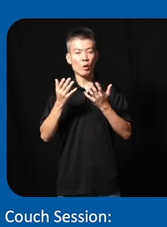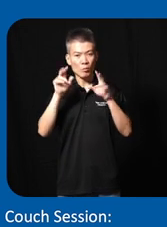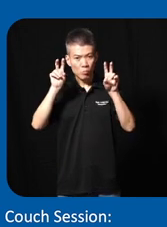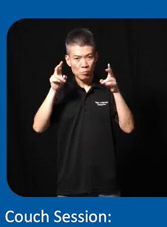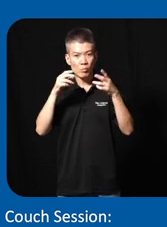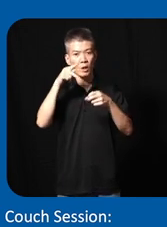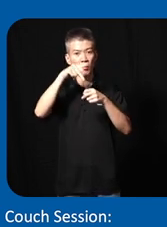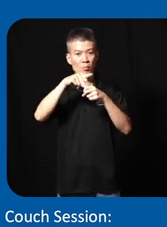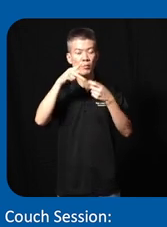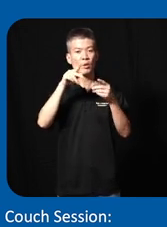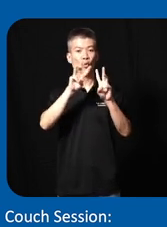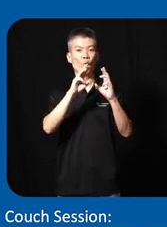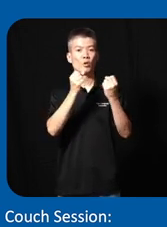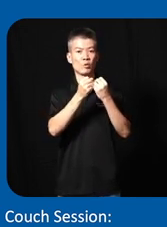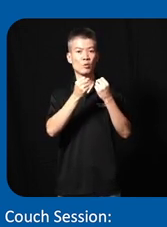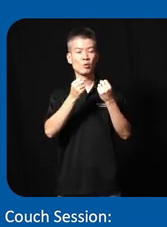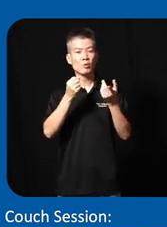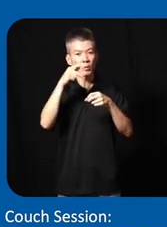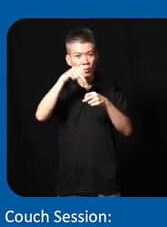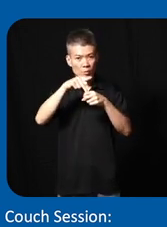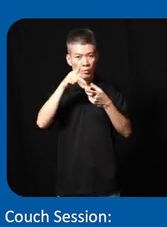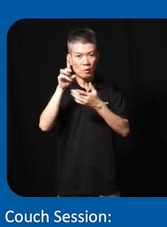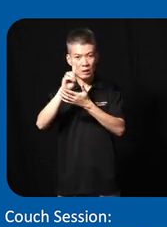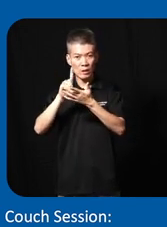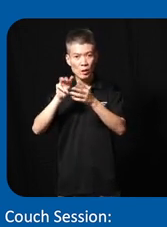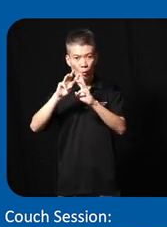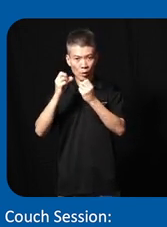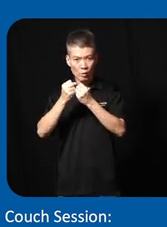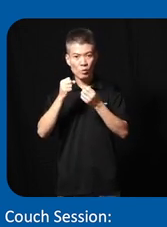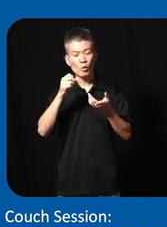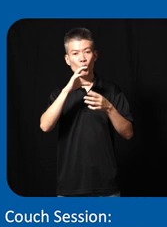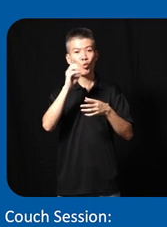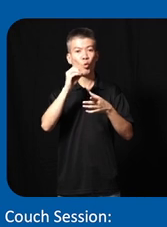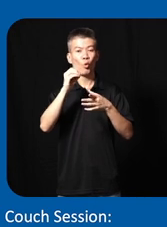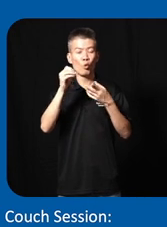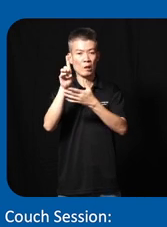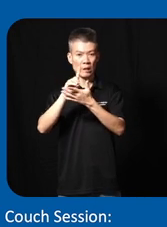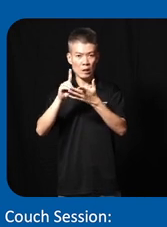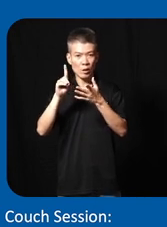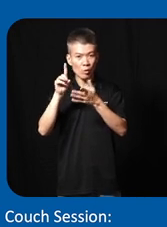a participatory Workshop participatory design Workshop or codesign Workshop to develop a safe